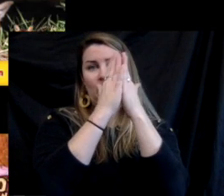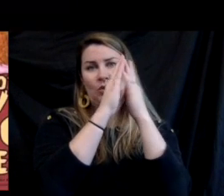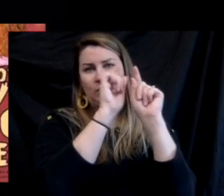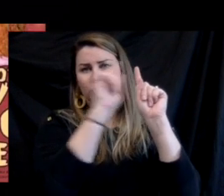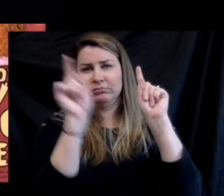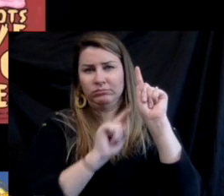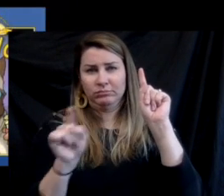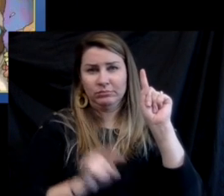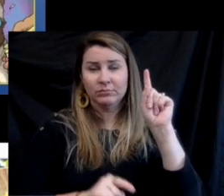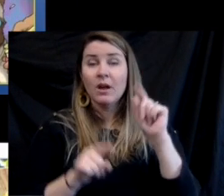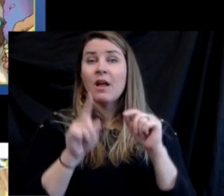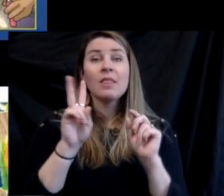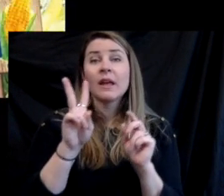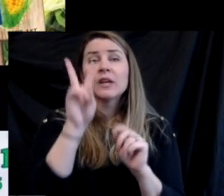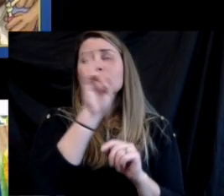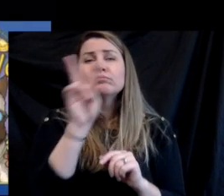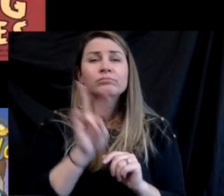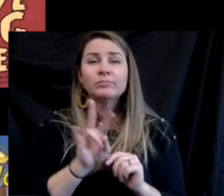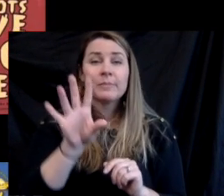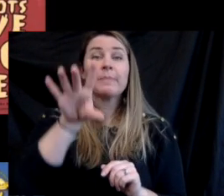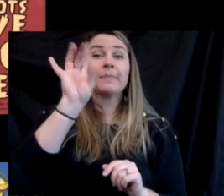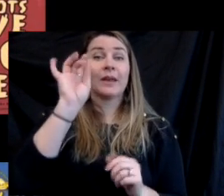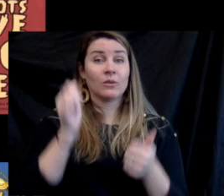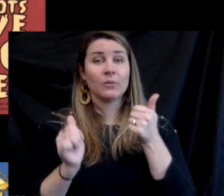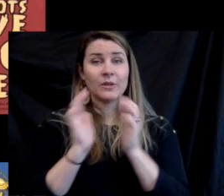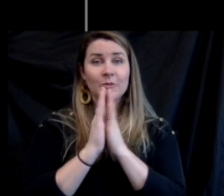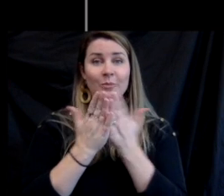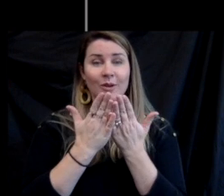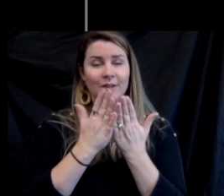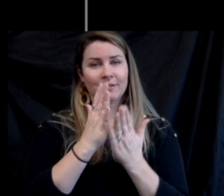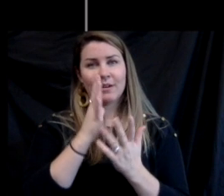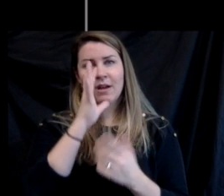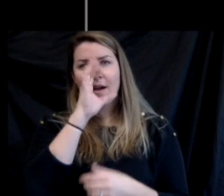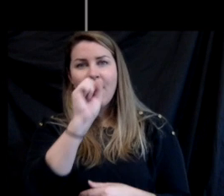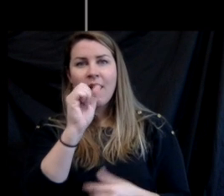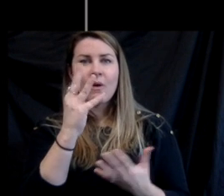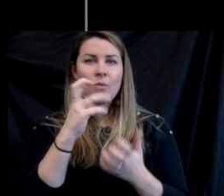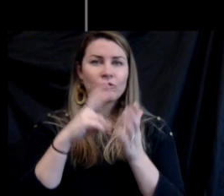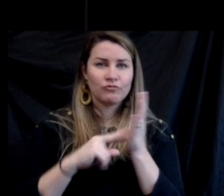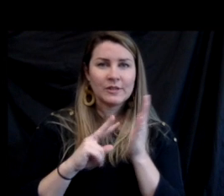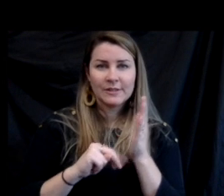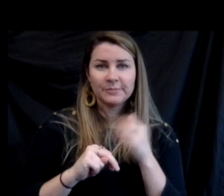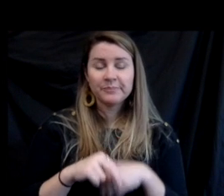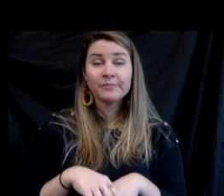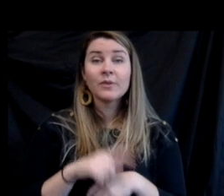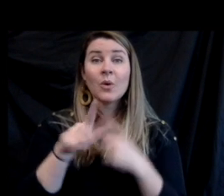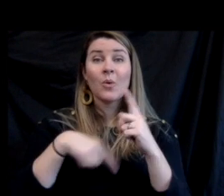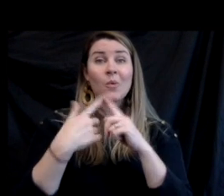book that looks interesting to them. Maybe they want to read about bear cubs. So once they click